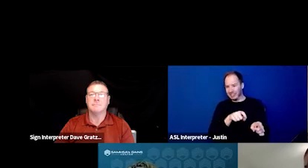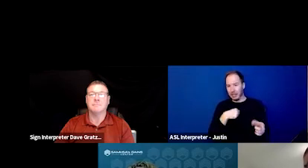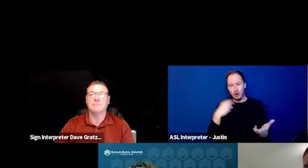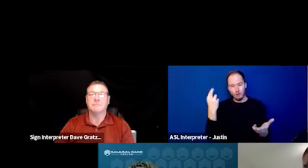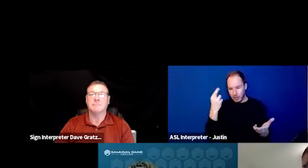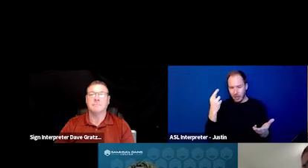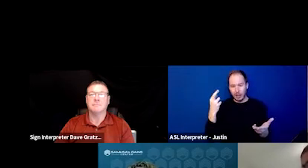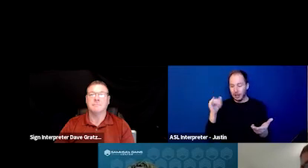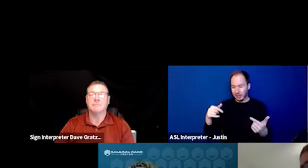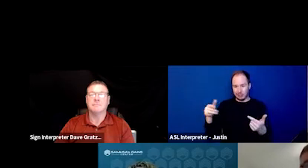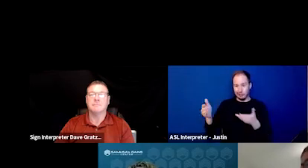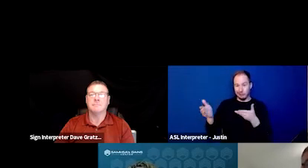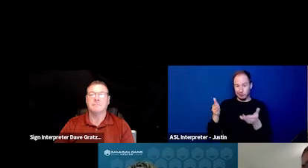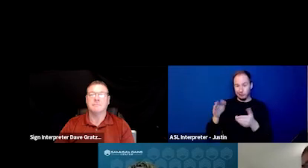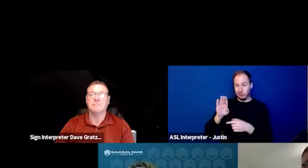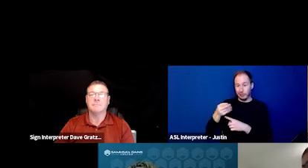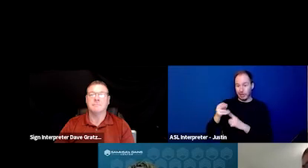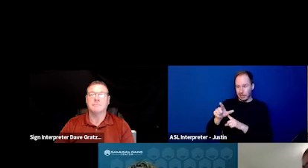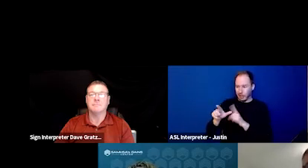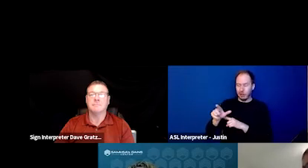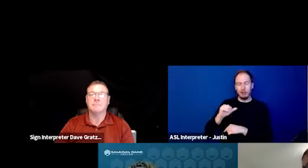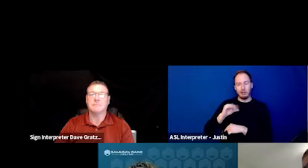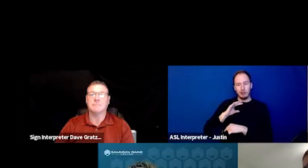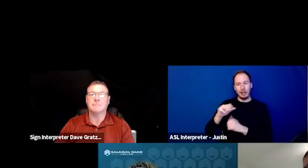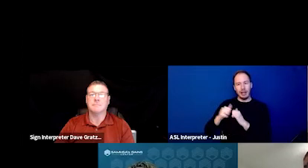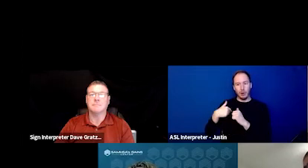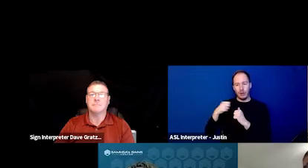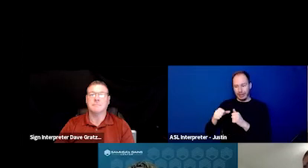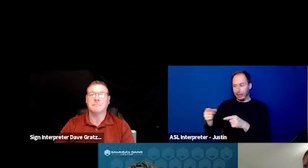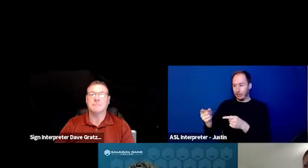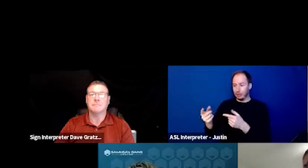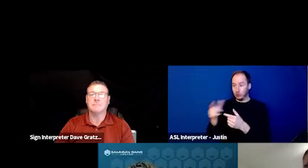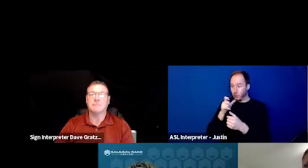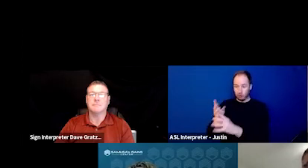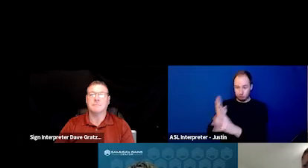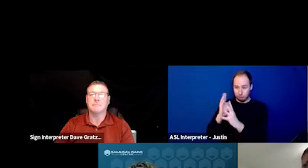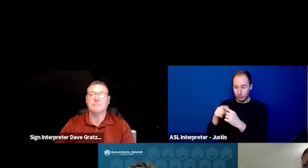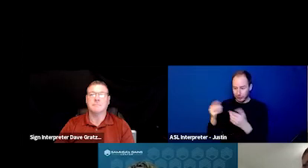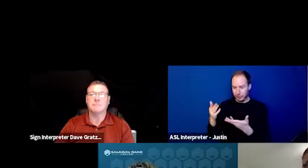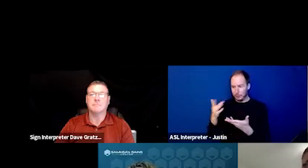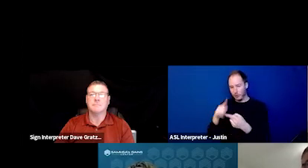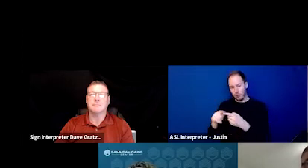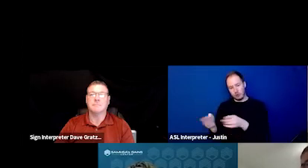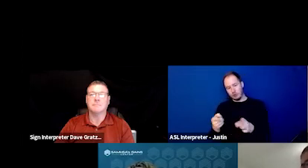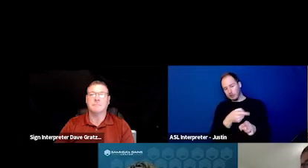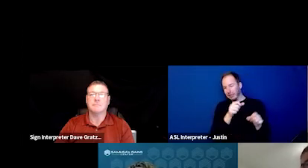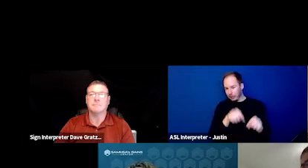that this service offered by BHL was one of those ways that we set up some partnerships to put that in place.